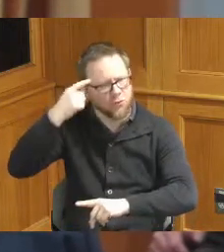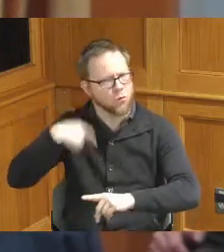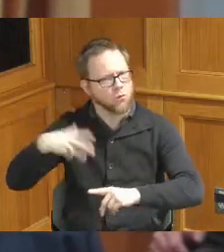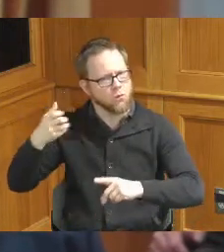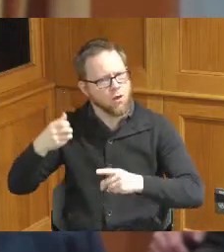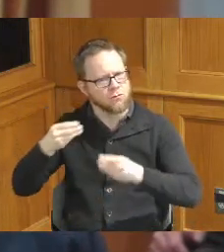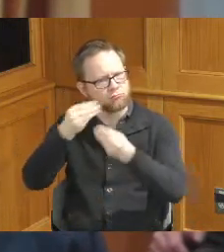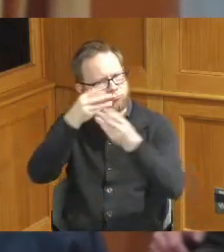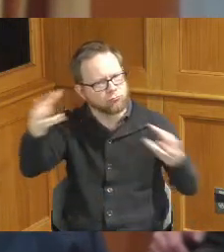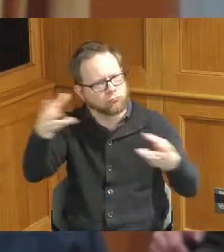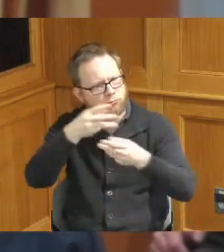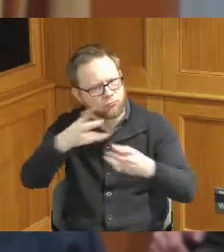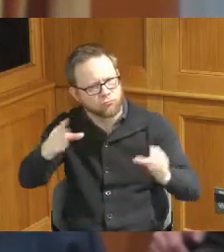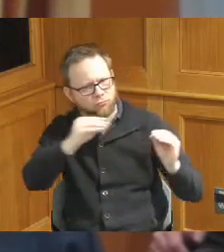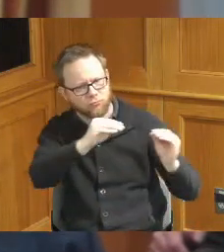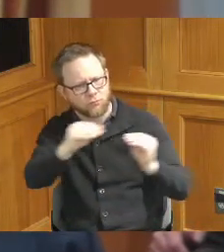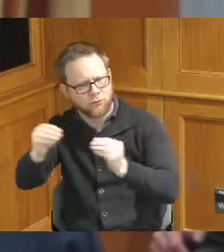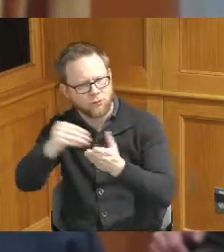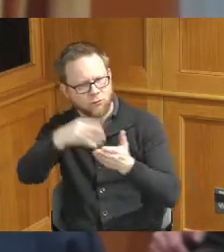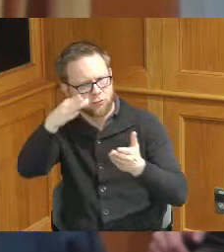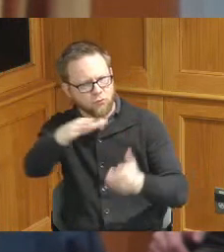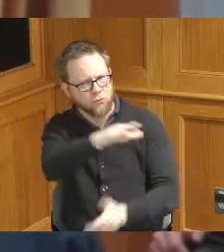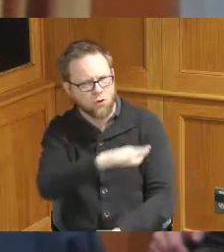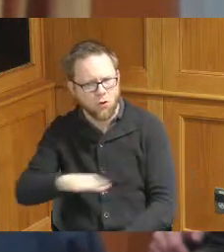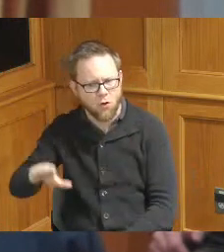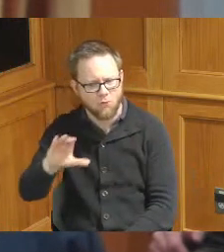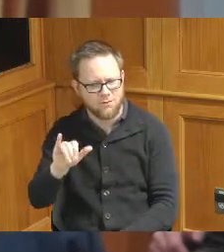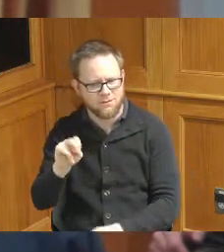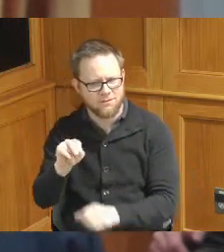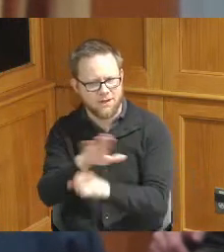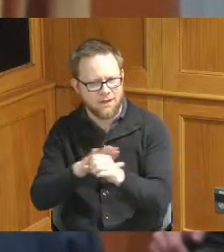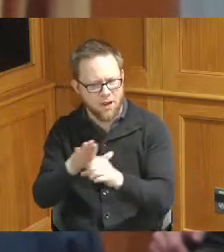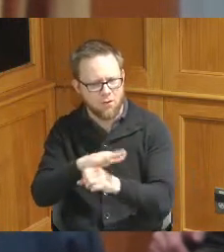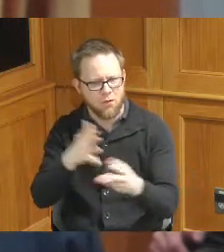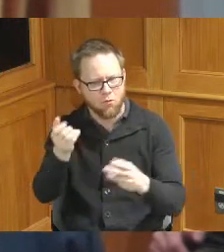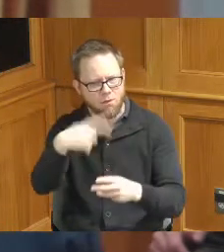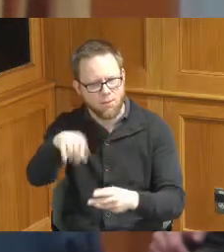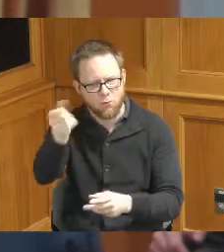Cincinnati area just so they can understand how to better take care of them themselves